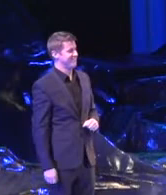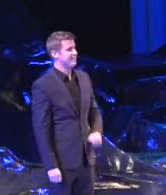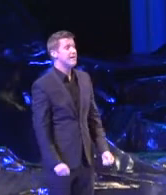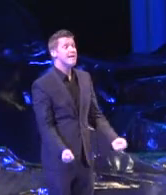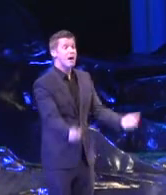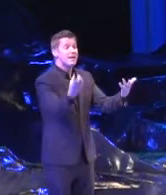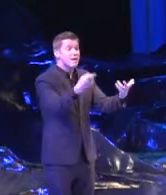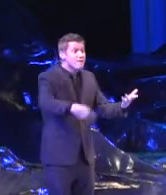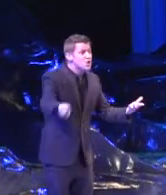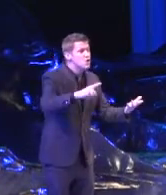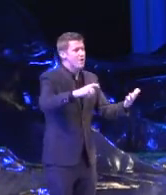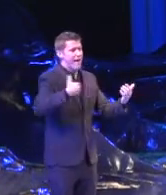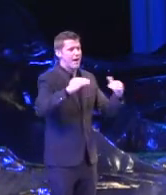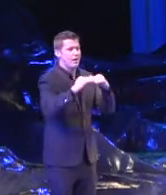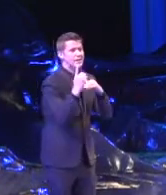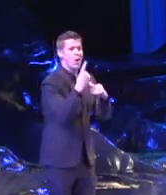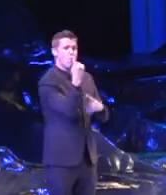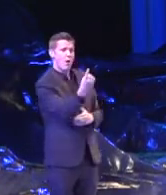How many of you had at least one idea spark today?